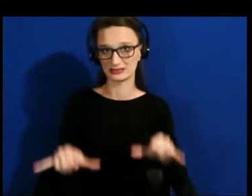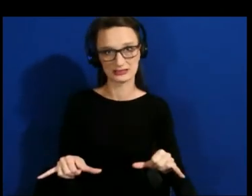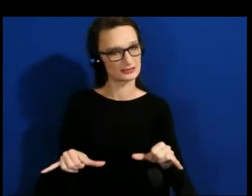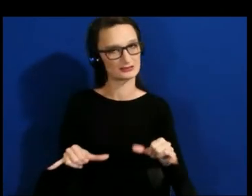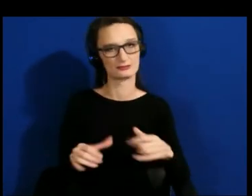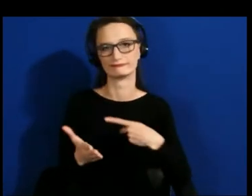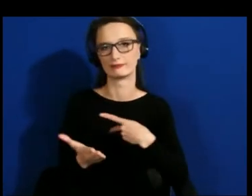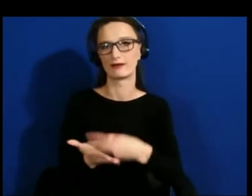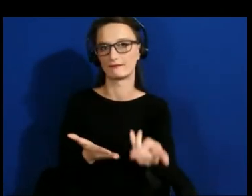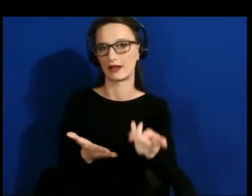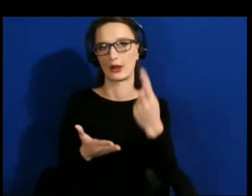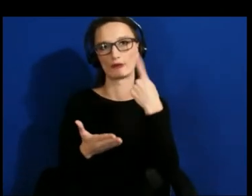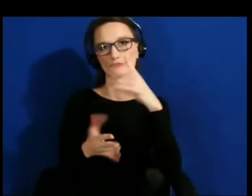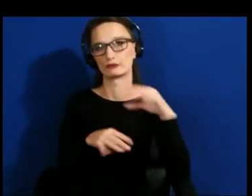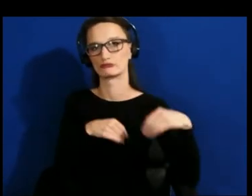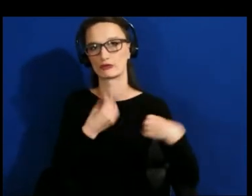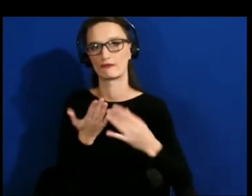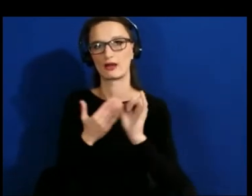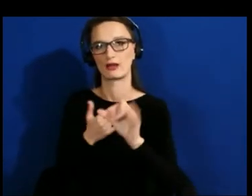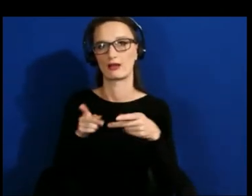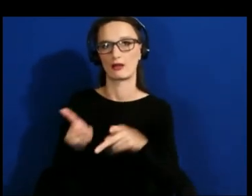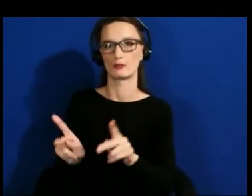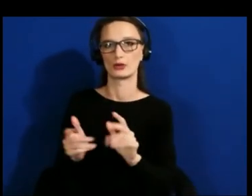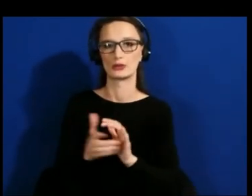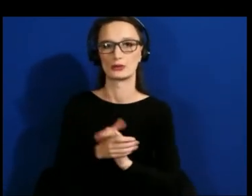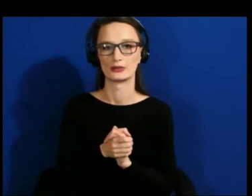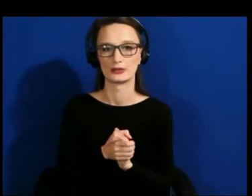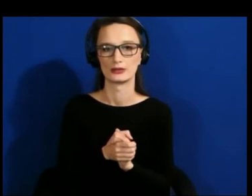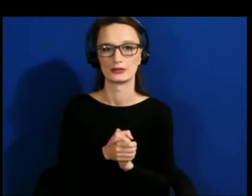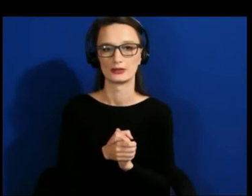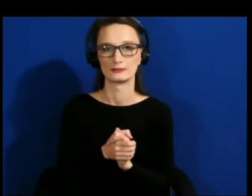we have an opportunity to broaden the opportunities for everyone